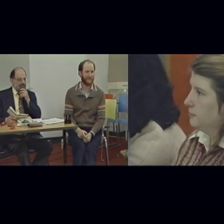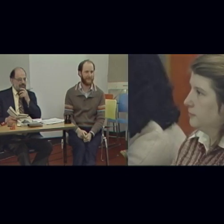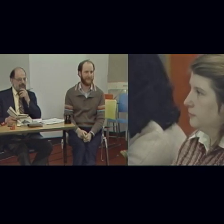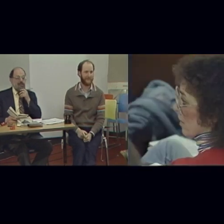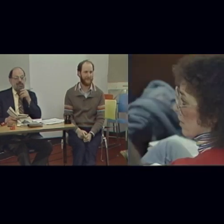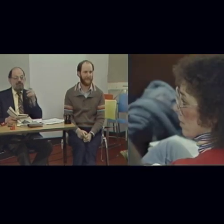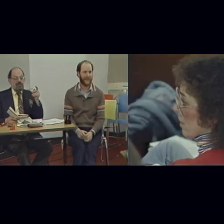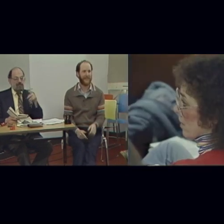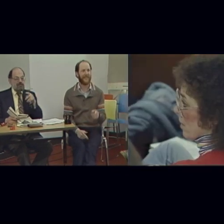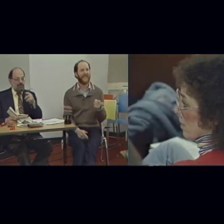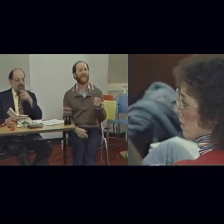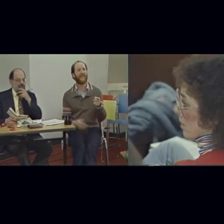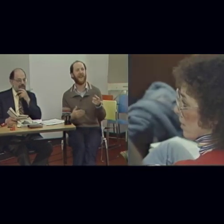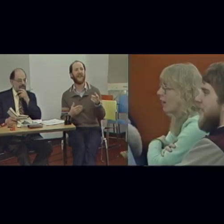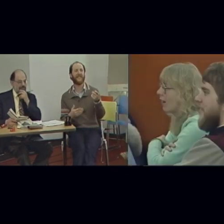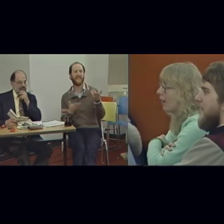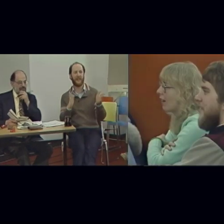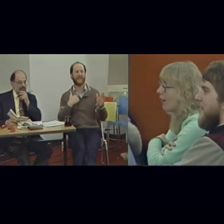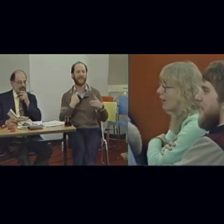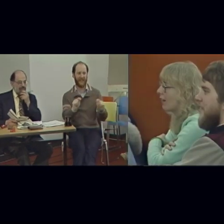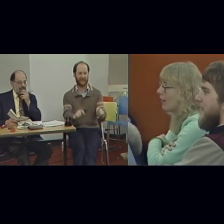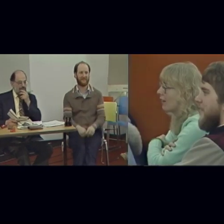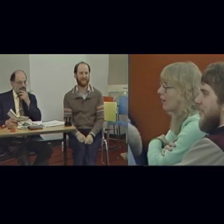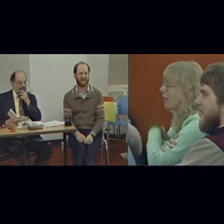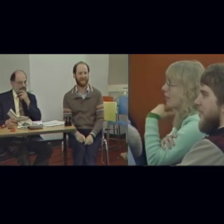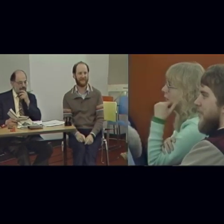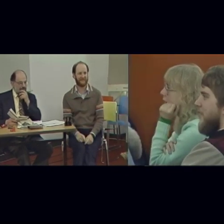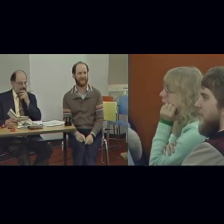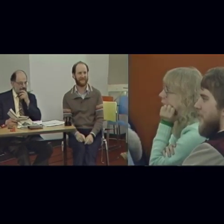At least in translation. Let me try. - Let me try.